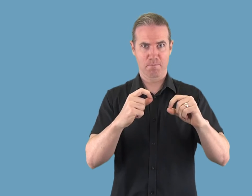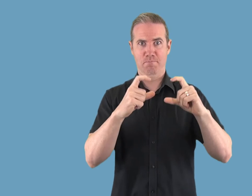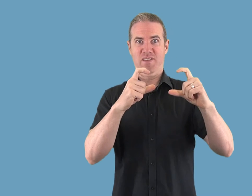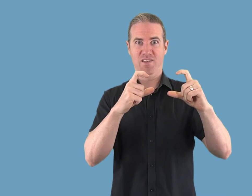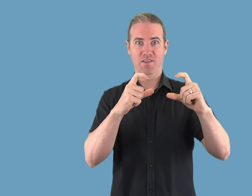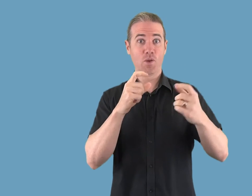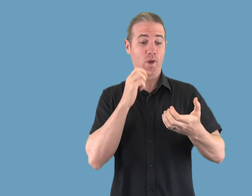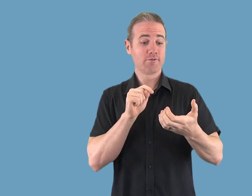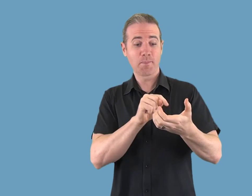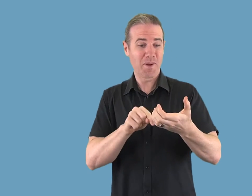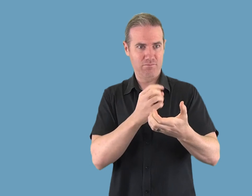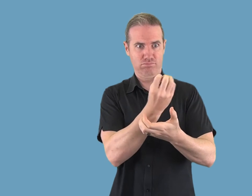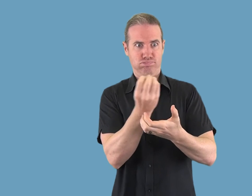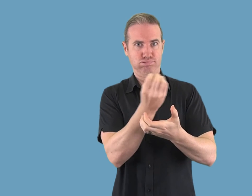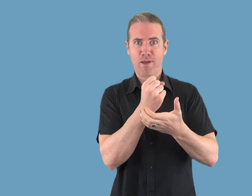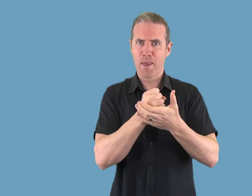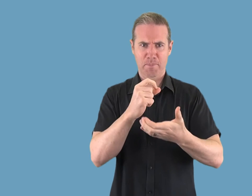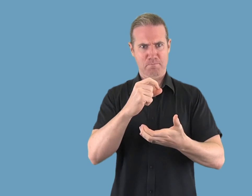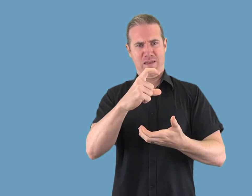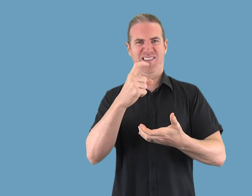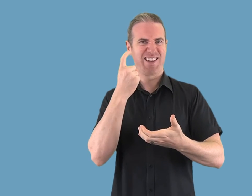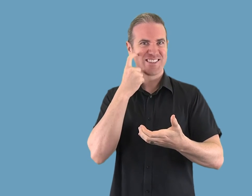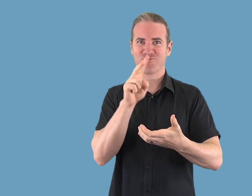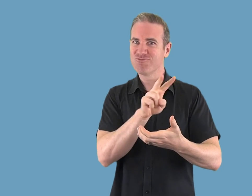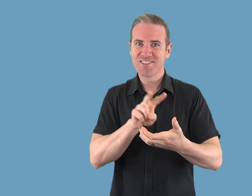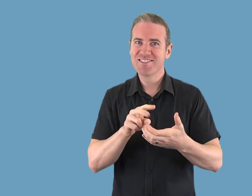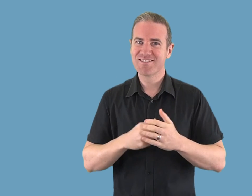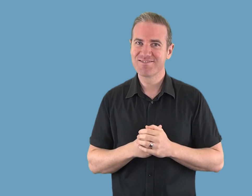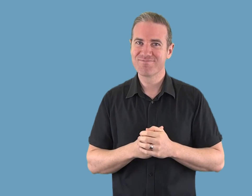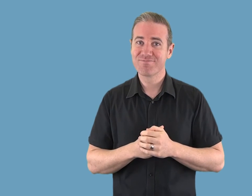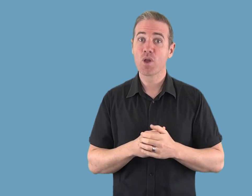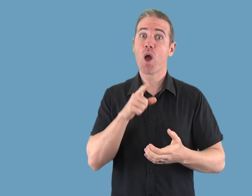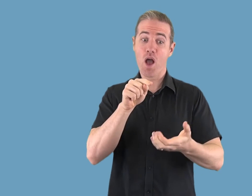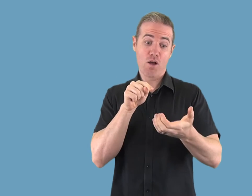Large numbers on screen